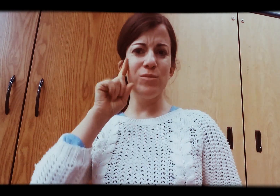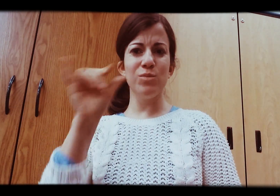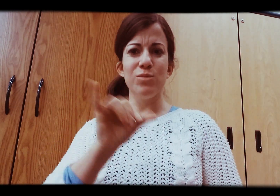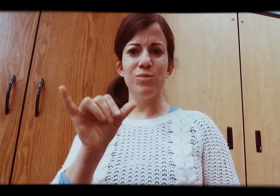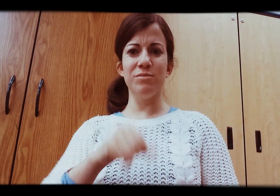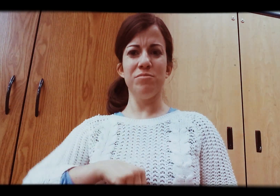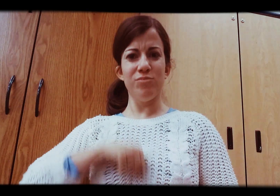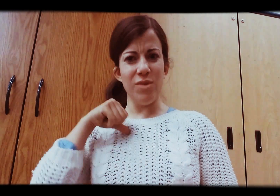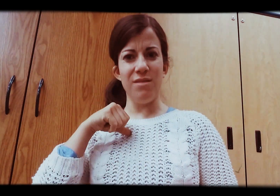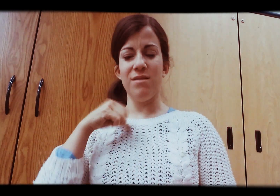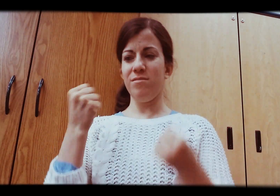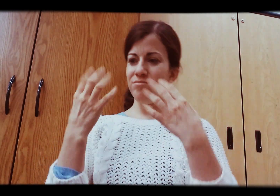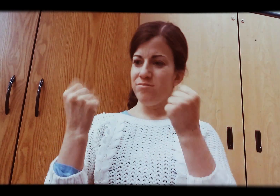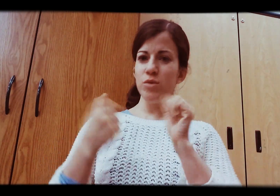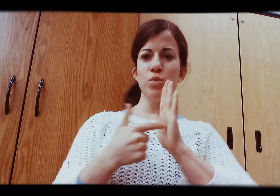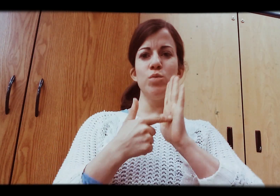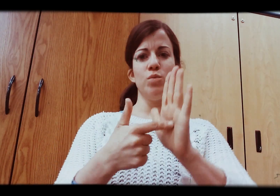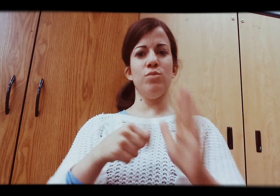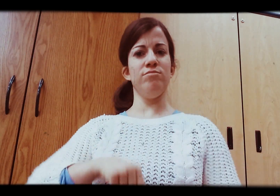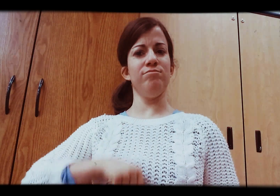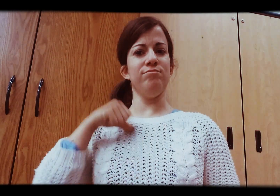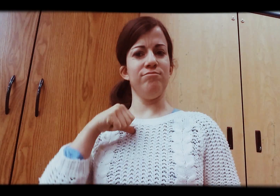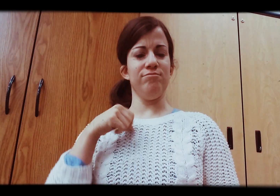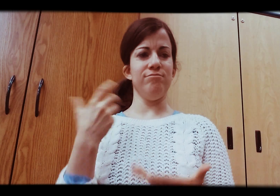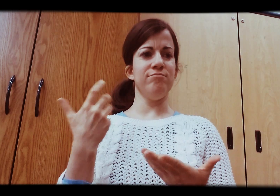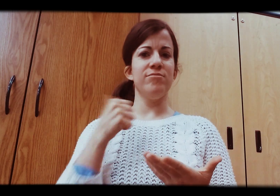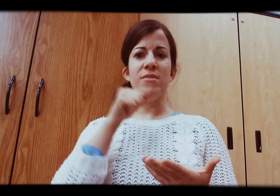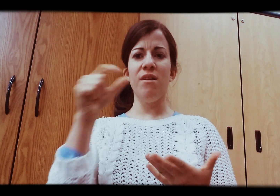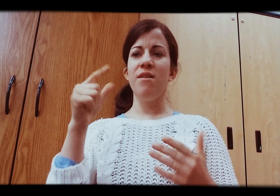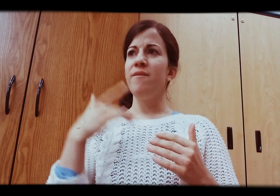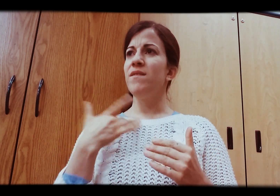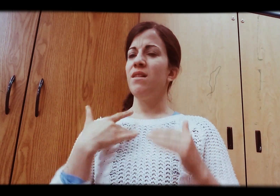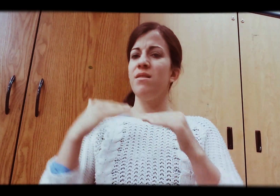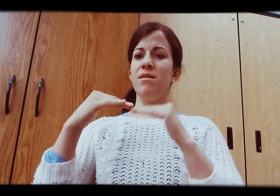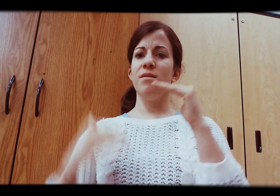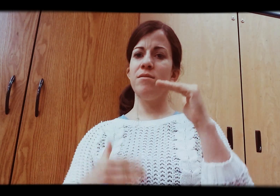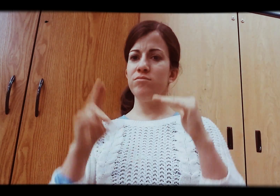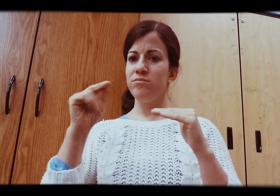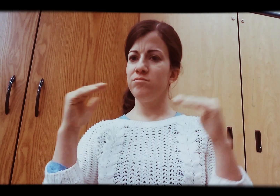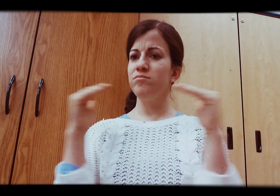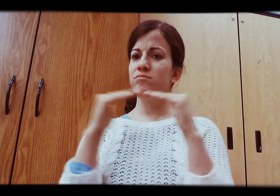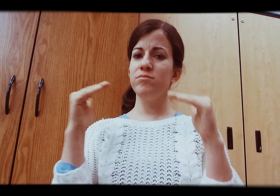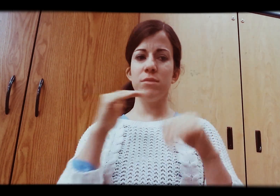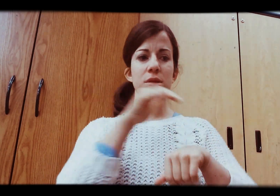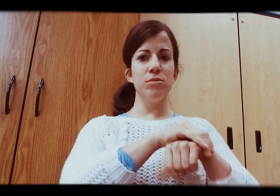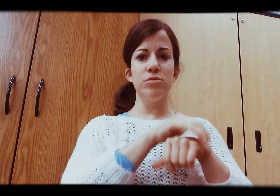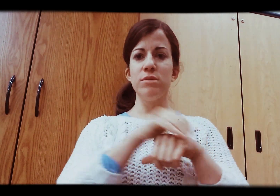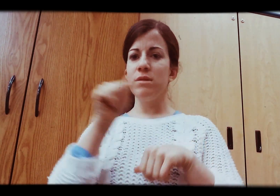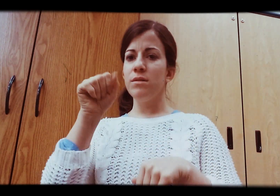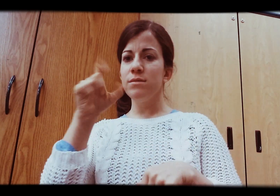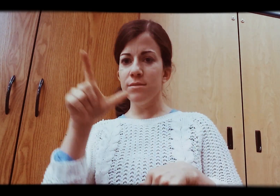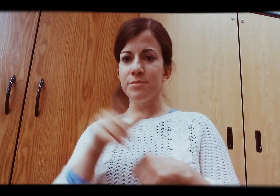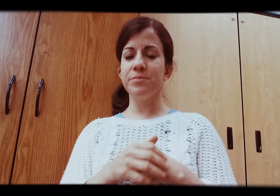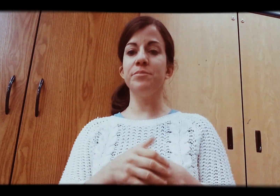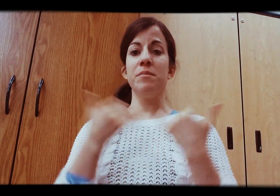Also the reason I sign is to show my Deaf Pride. That doesn't make me feel a lesser person. It made me feel equal to others. English language is equal to ASL.